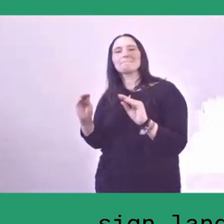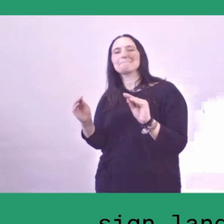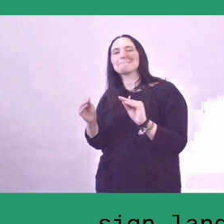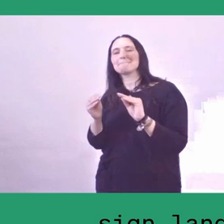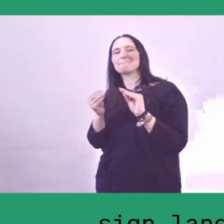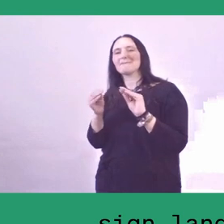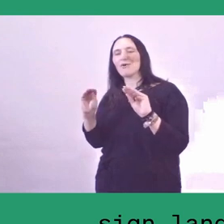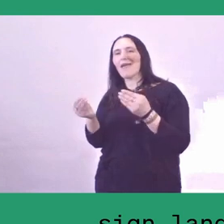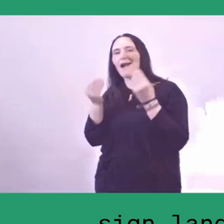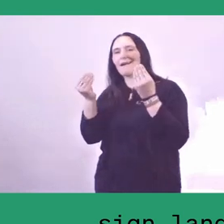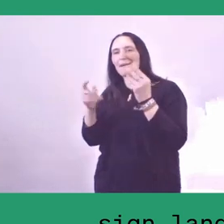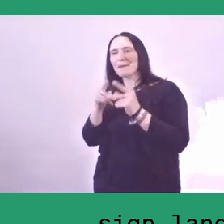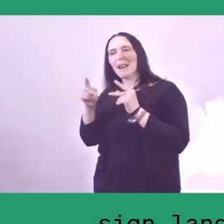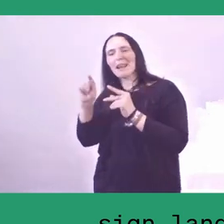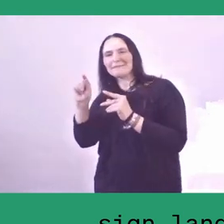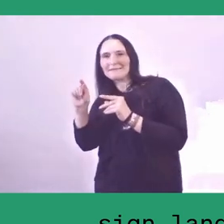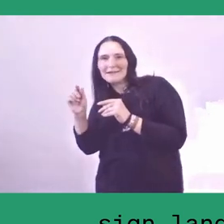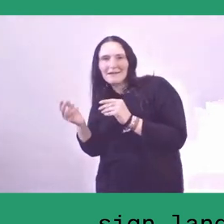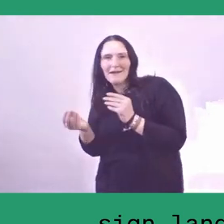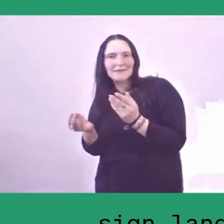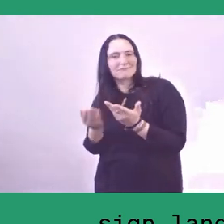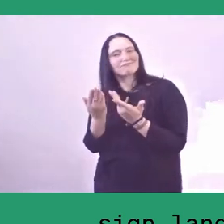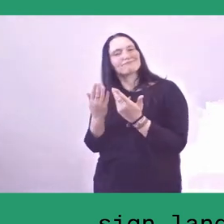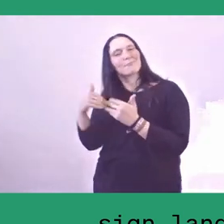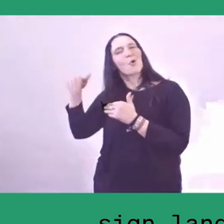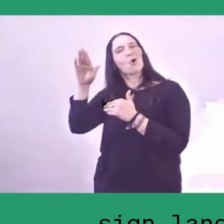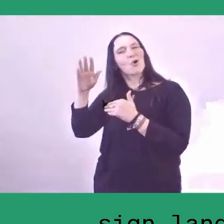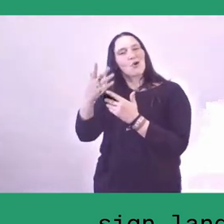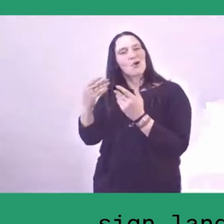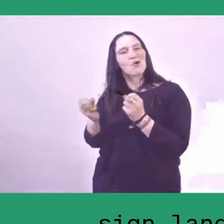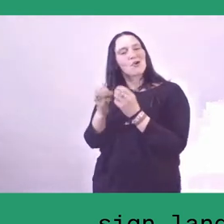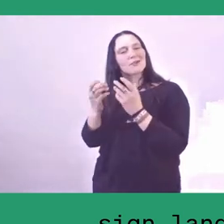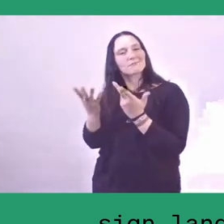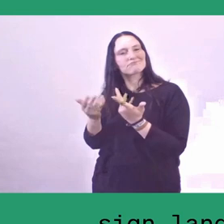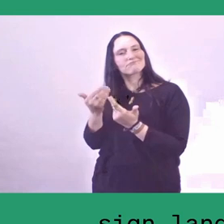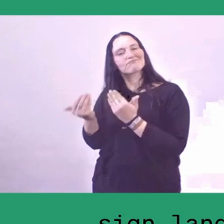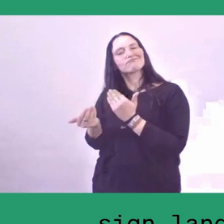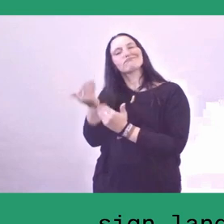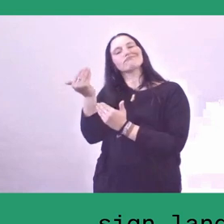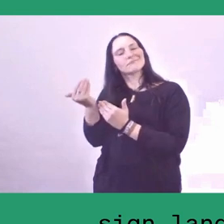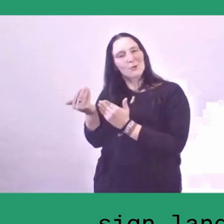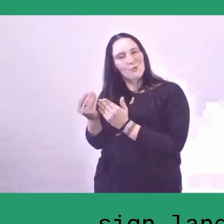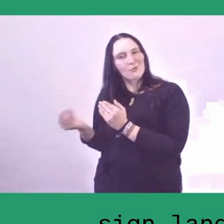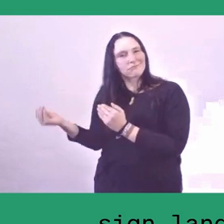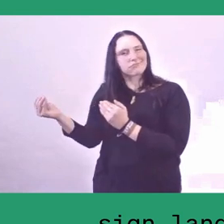So this is an effort to... again, to regain a sense of pride.